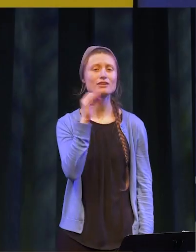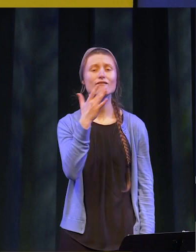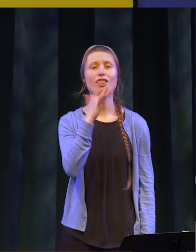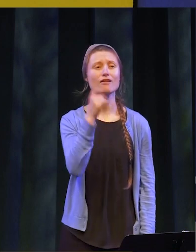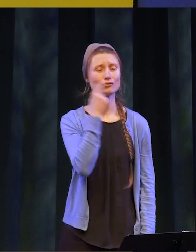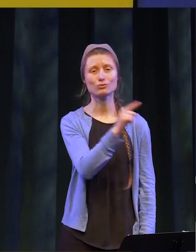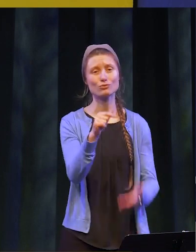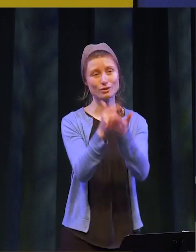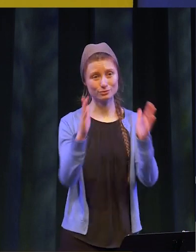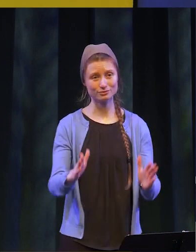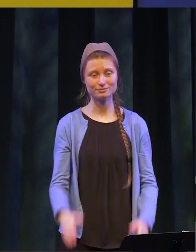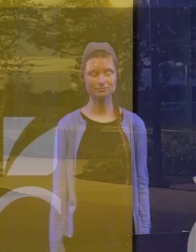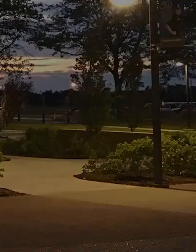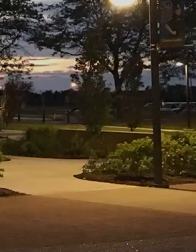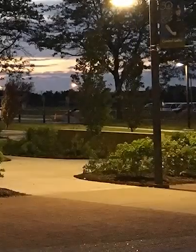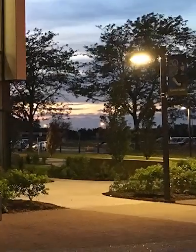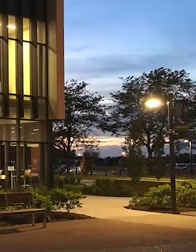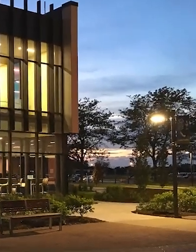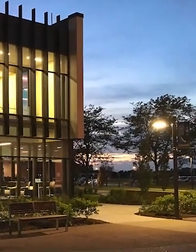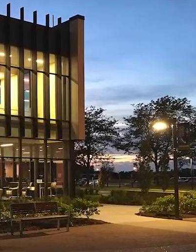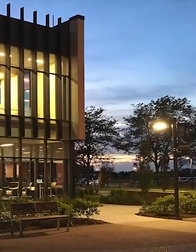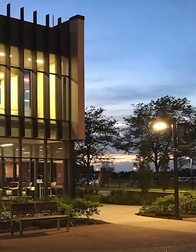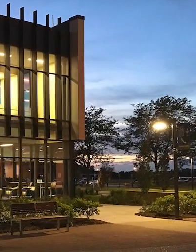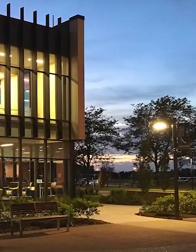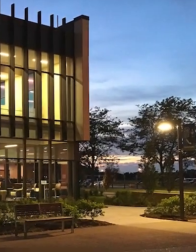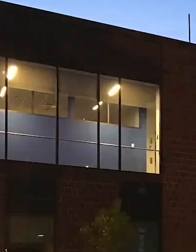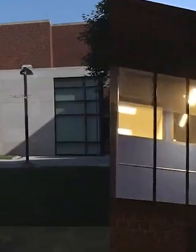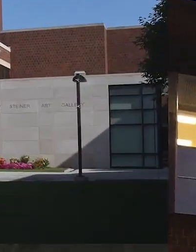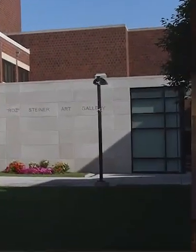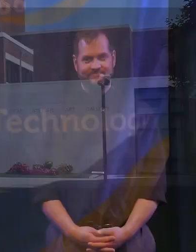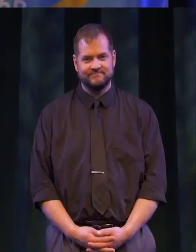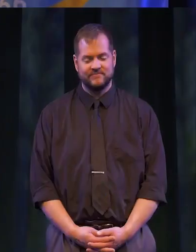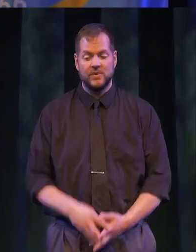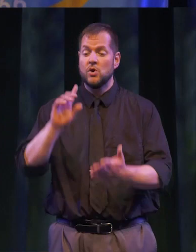Best of luck, graduates.